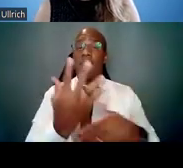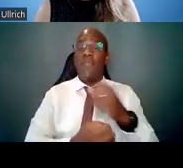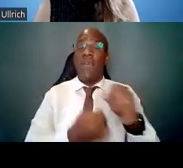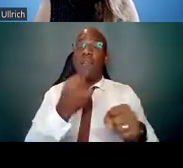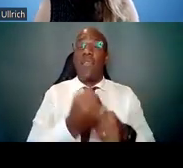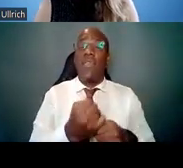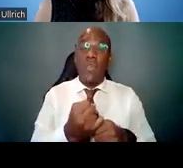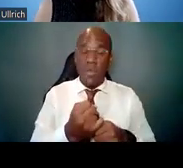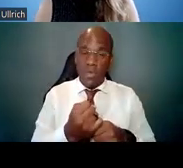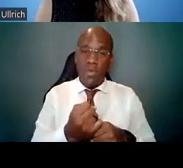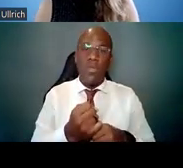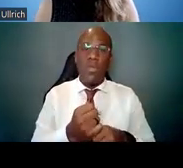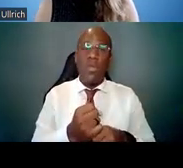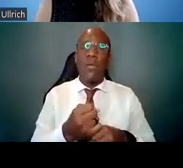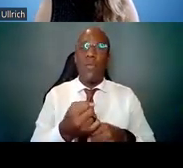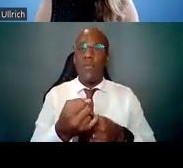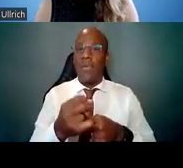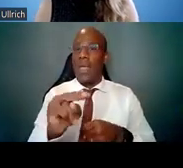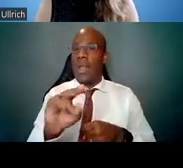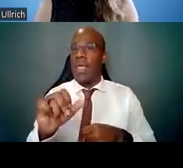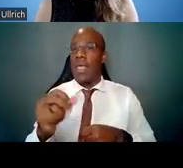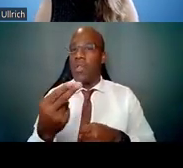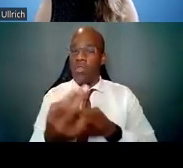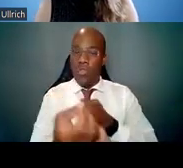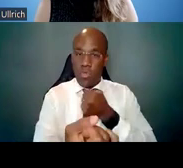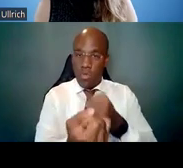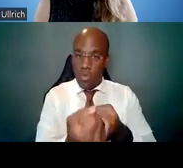So this would be your T32 if you're appointed to one of those,